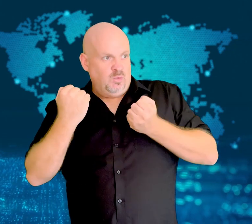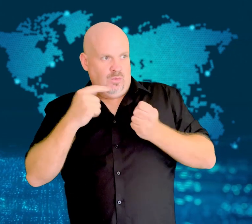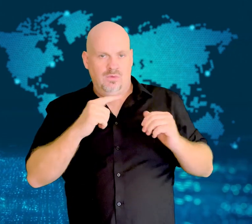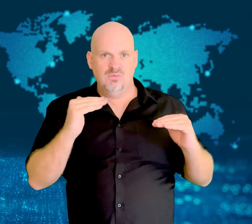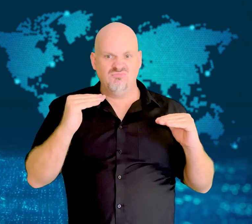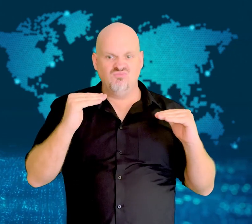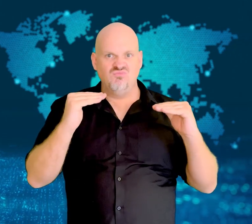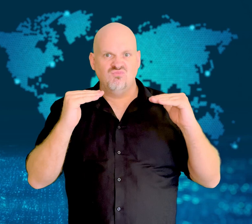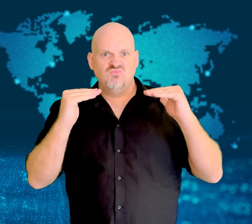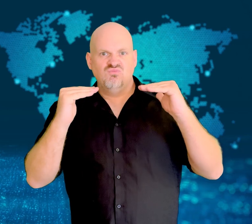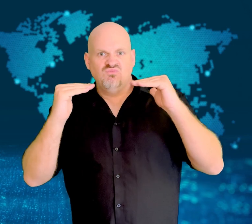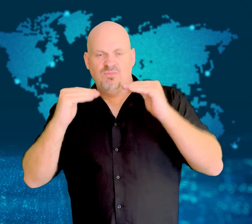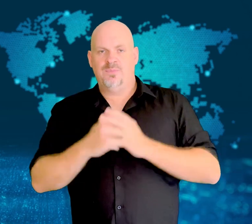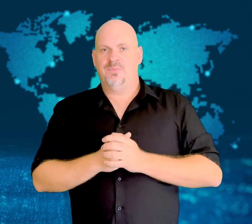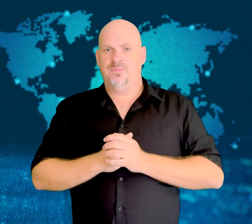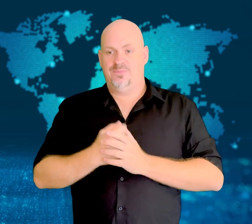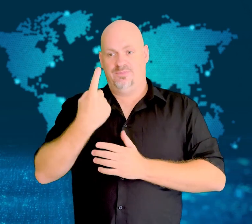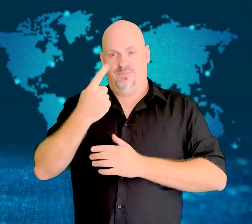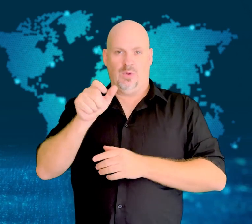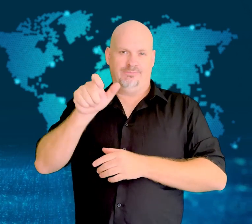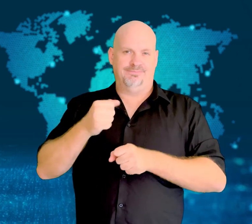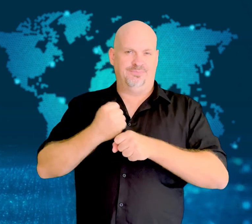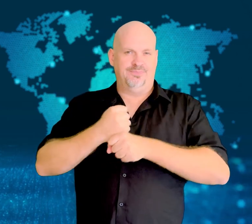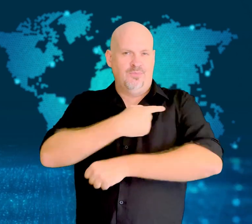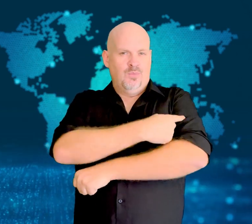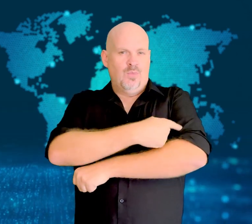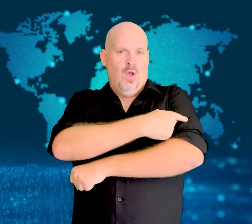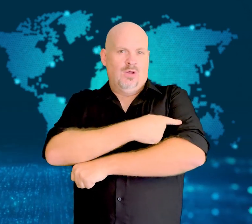antibiotics called "carbapenems."